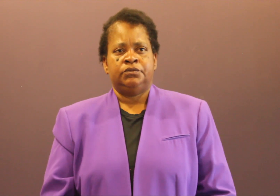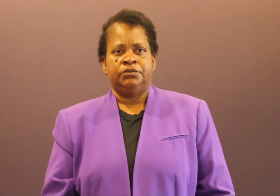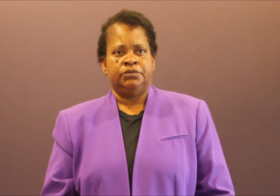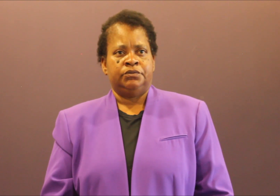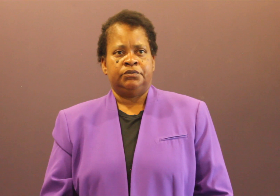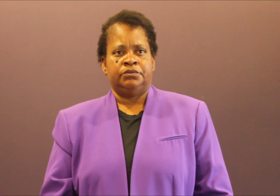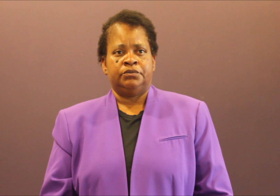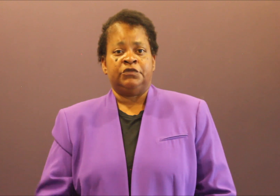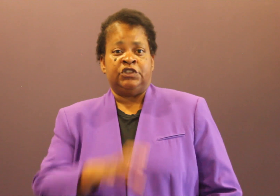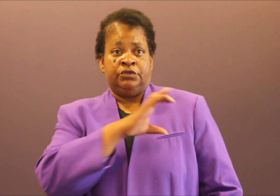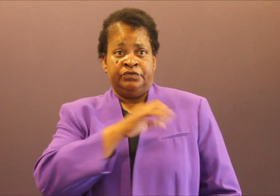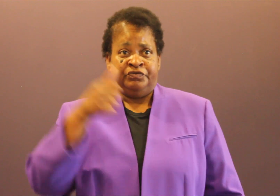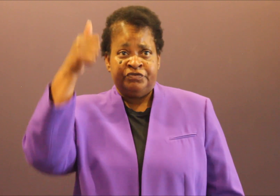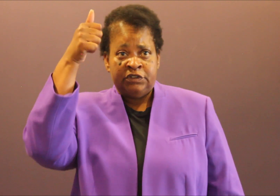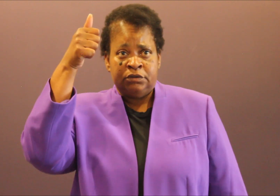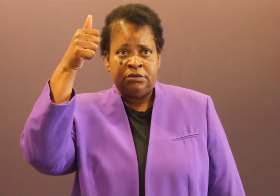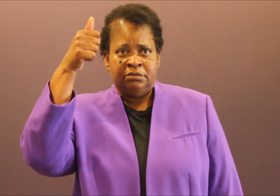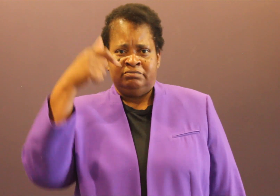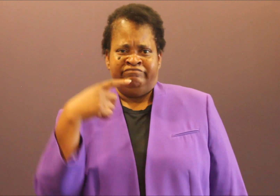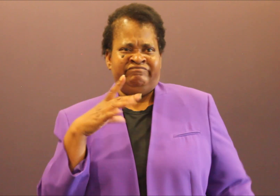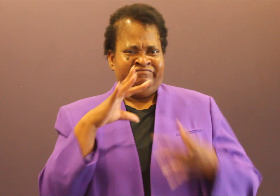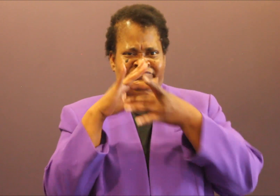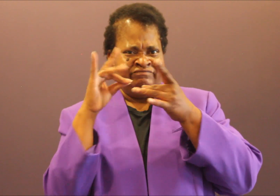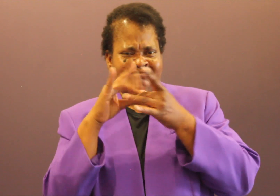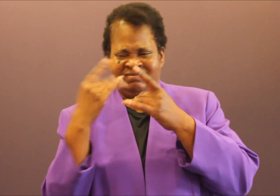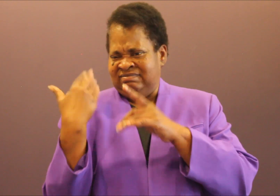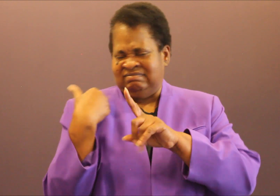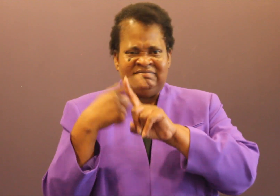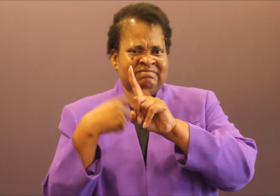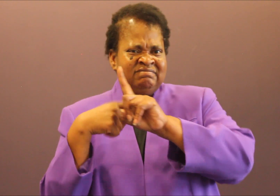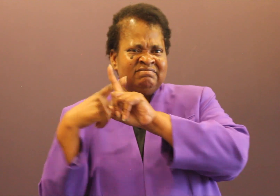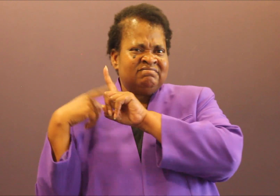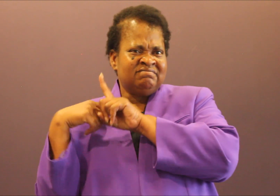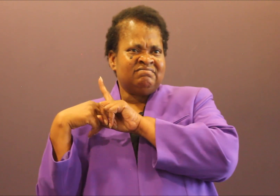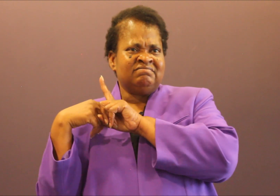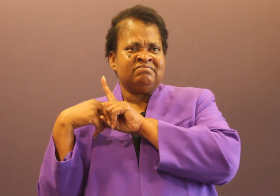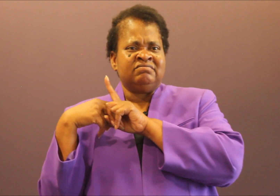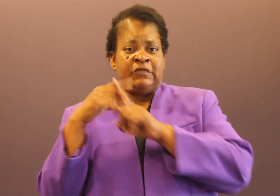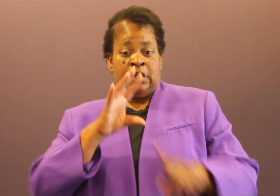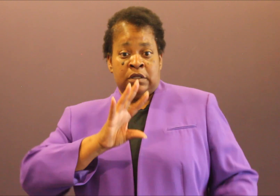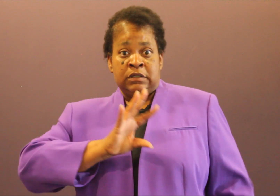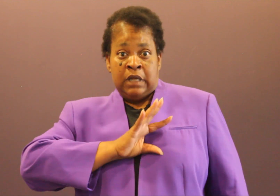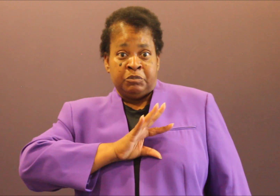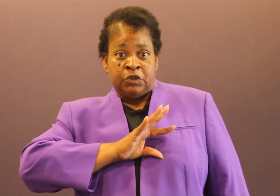to the mayor. The mayor issues a statement. No, we are gonna do body cameras. COVID shows up in town. The mayor says